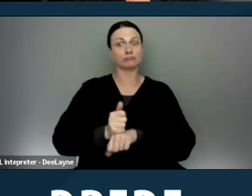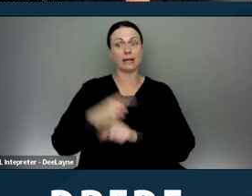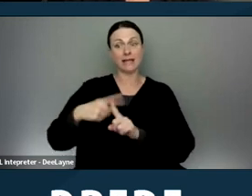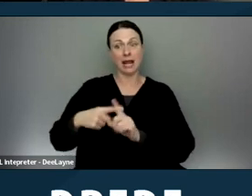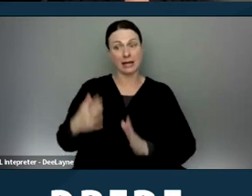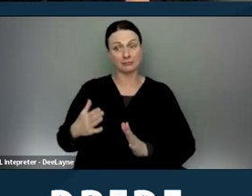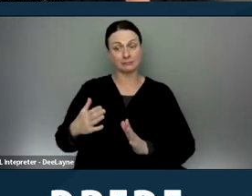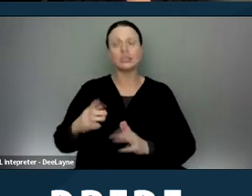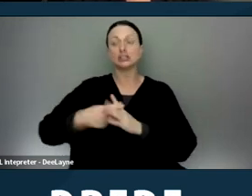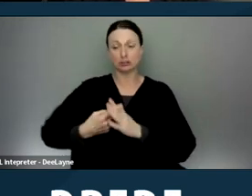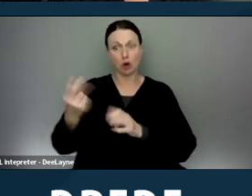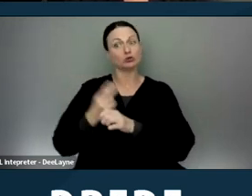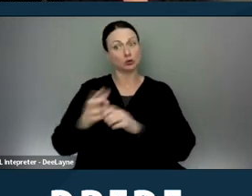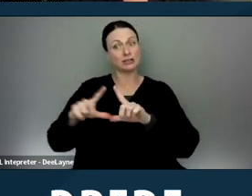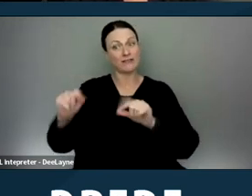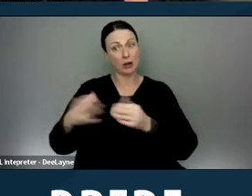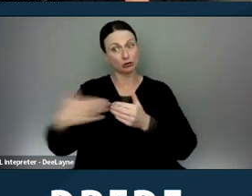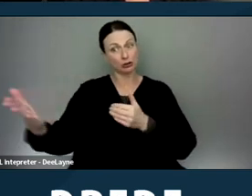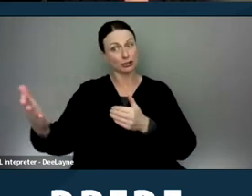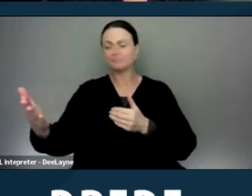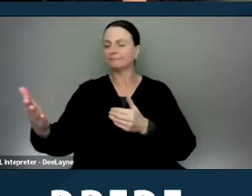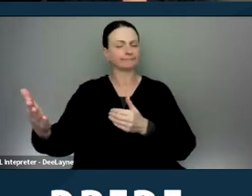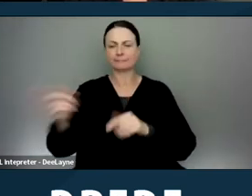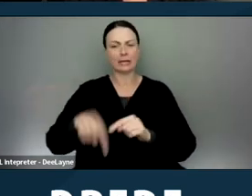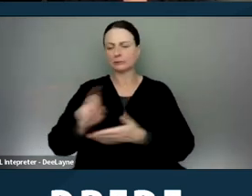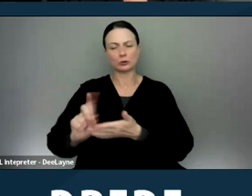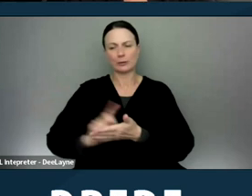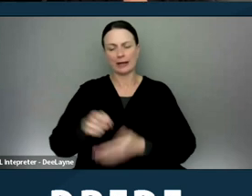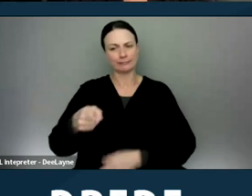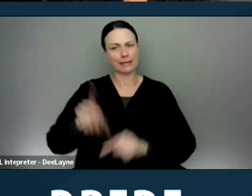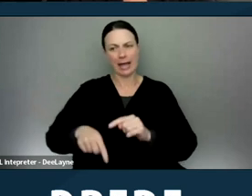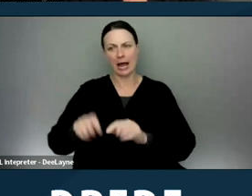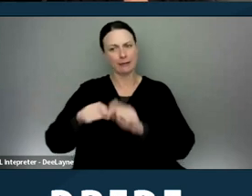and starts to use a voucher, you cannot terminate their tenancy